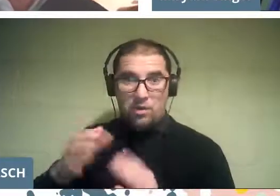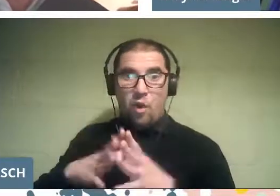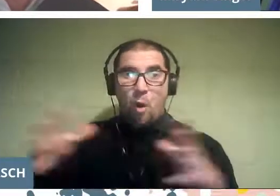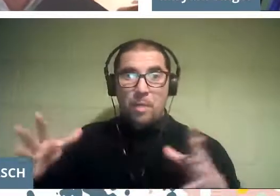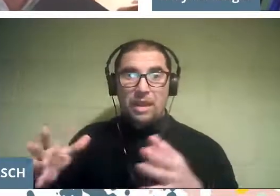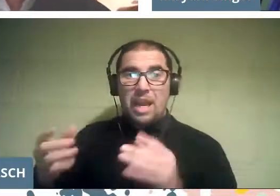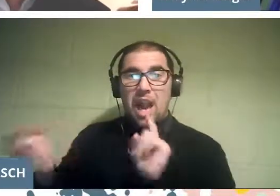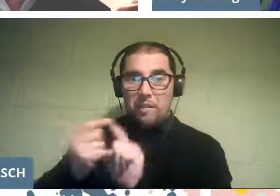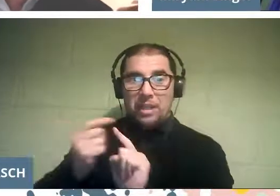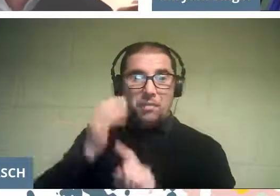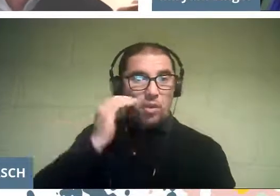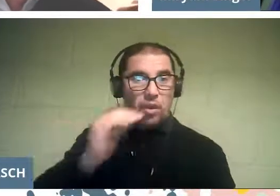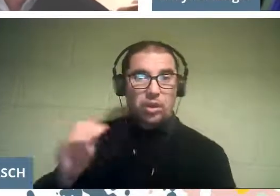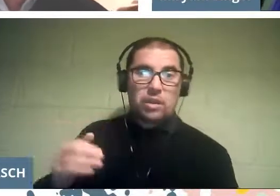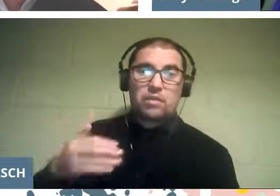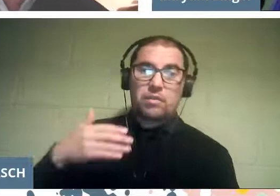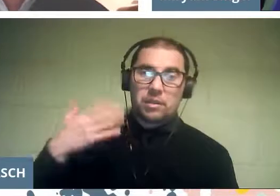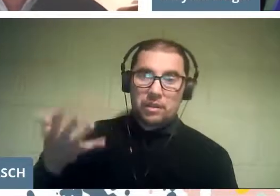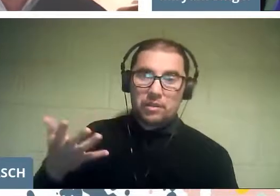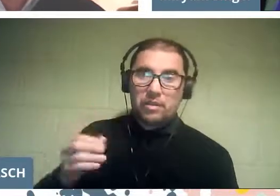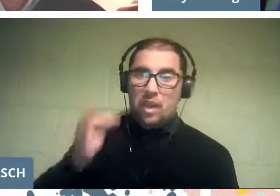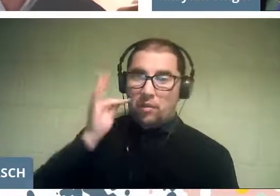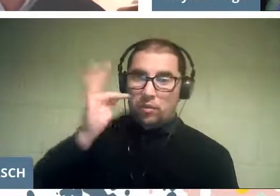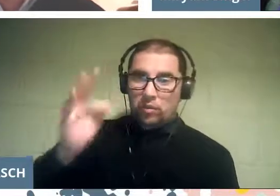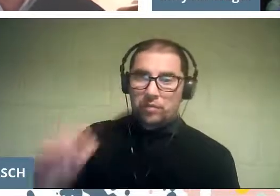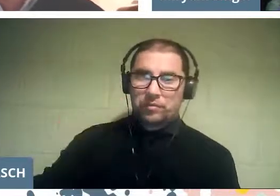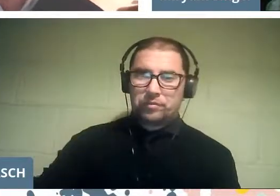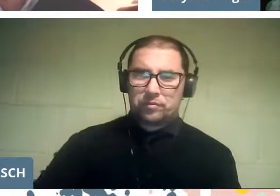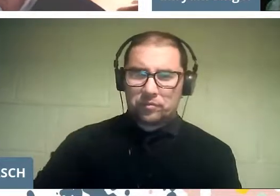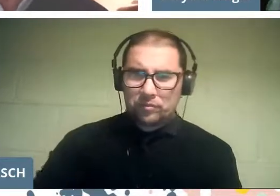who by the way are the future, our future.